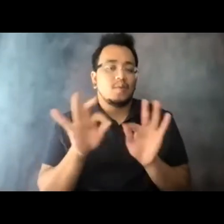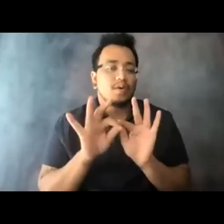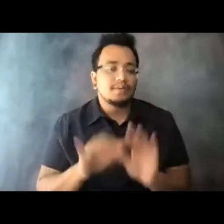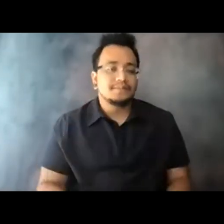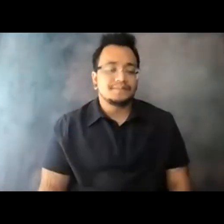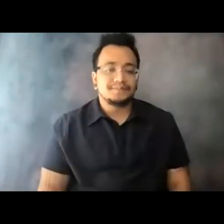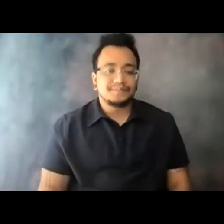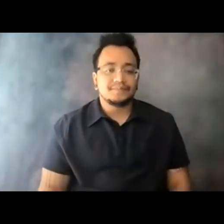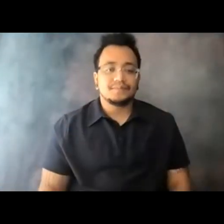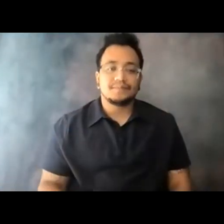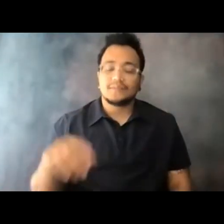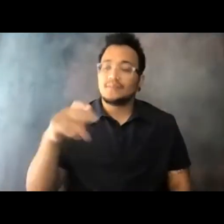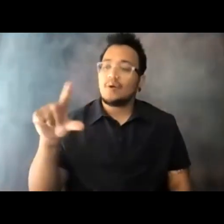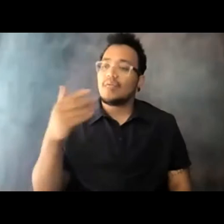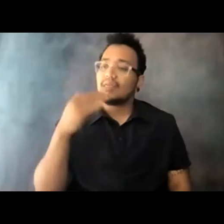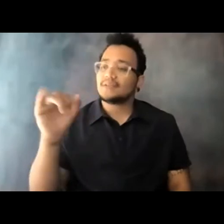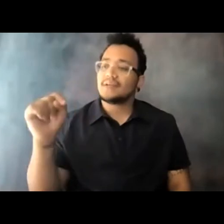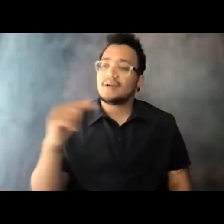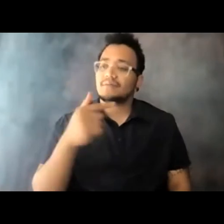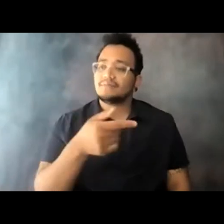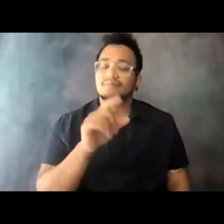15:14:26 >> PAUL KINCAID: Thanks, Scott. 15:14:30 Roger?